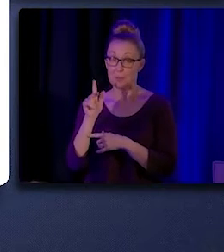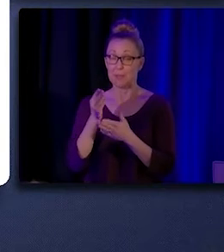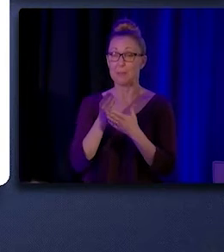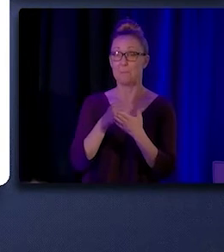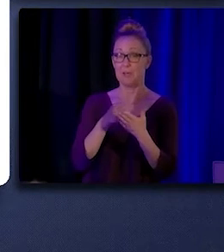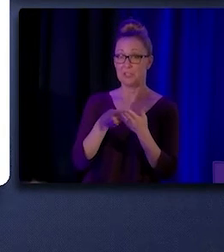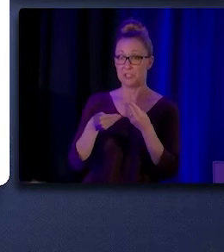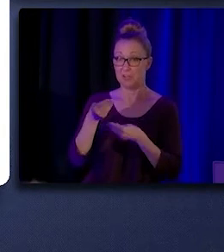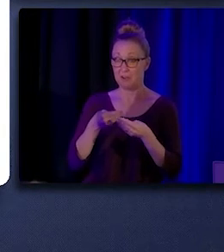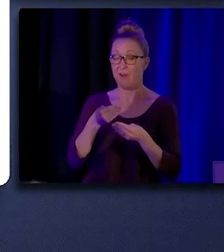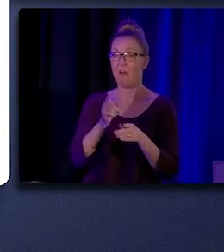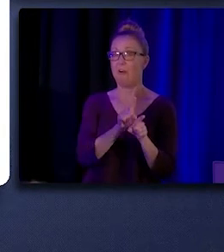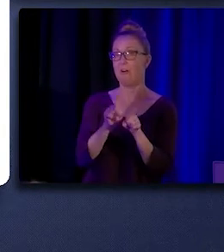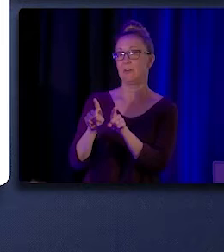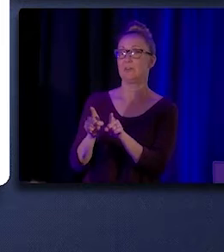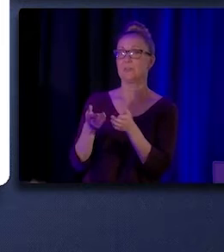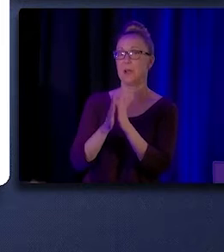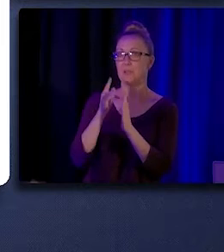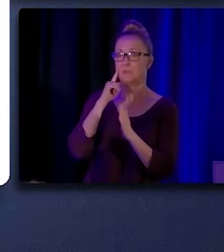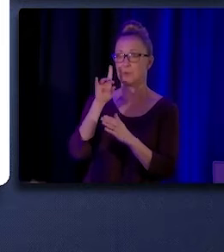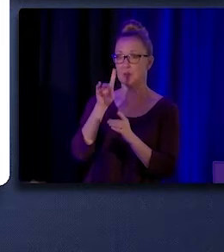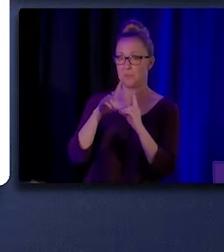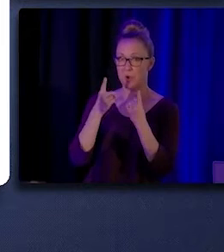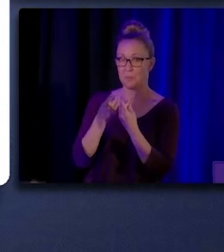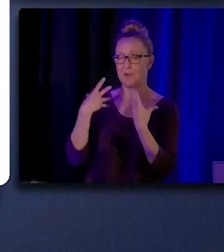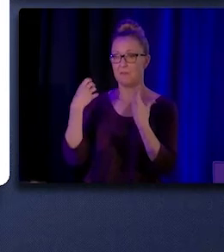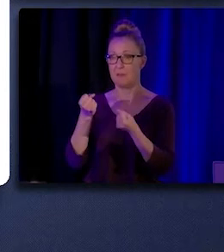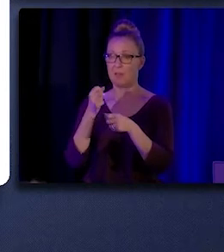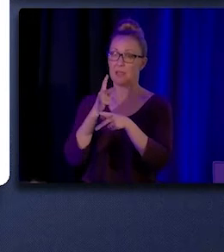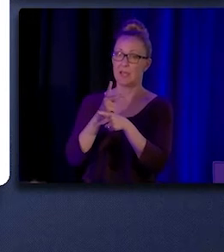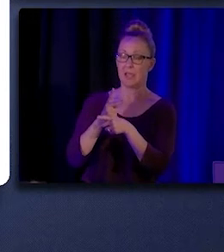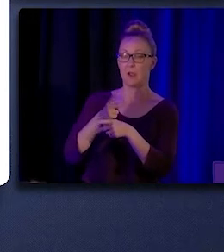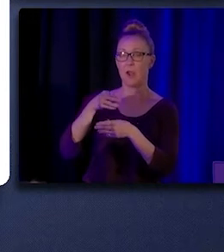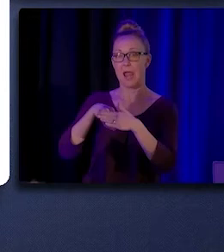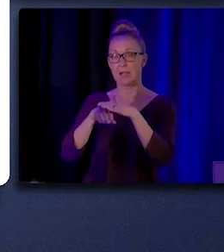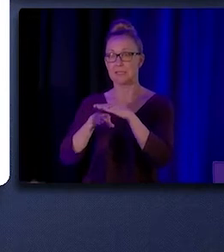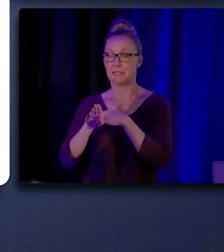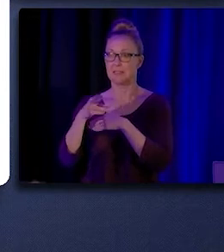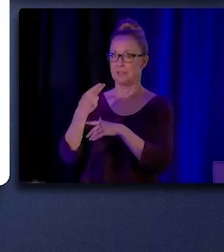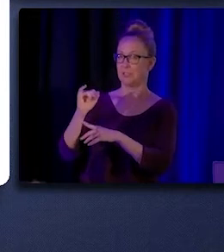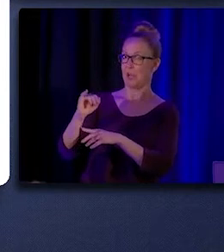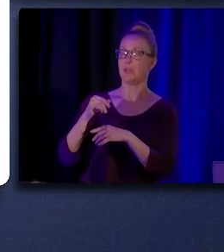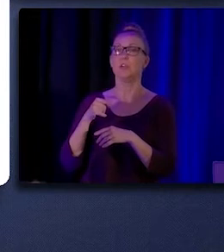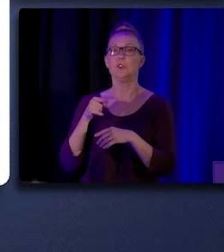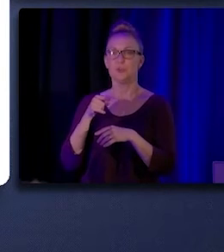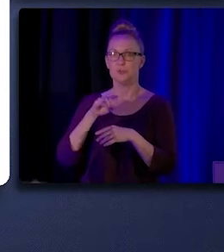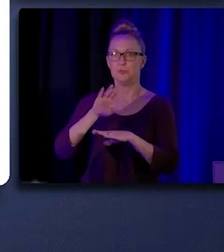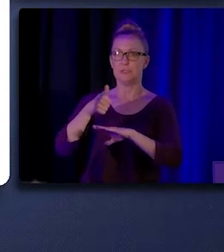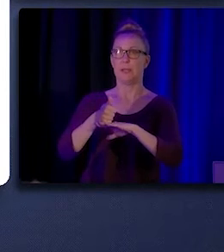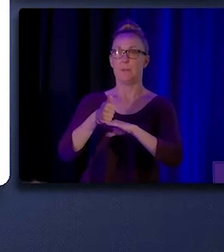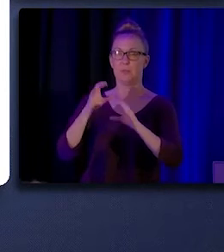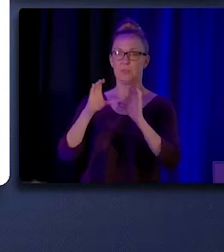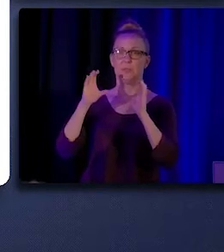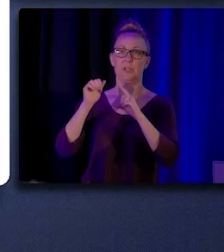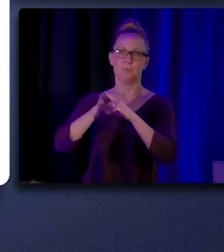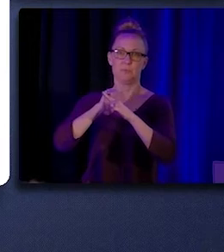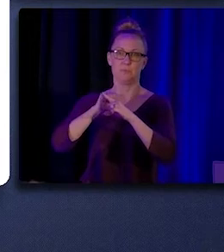the Department of Healthcare Access and Information, or HCAI to initiate a certification program for CHW/P/Rs